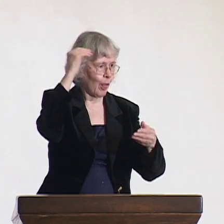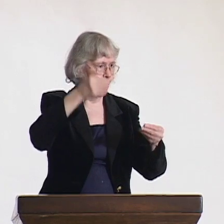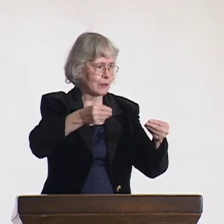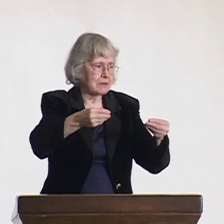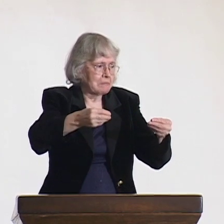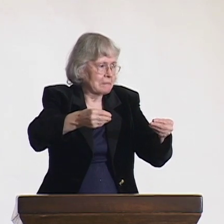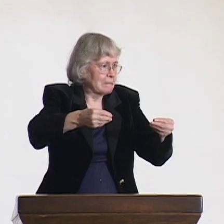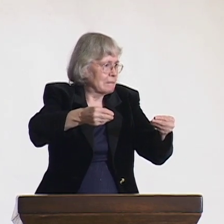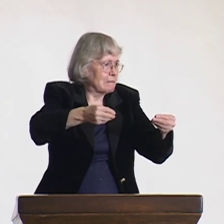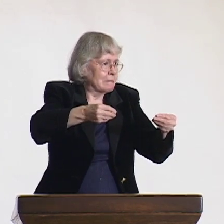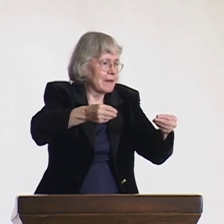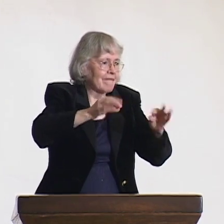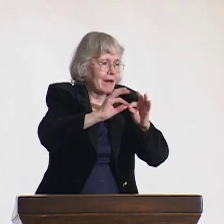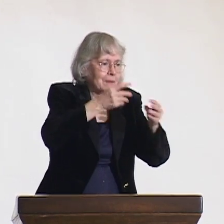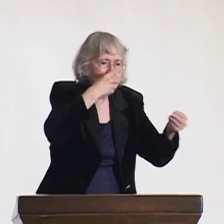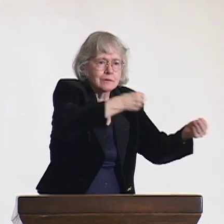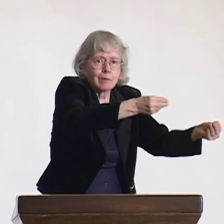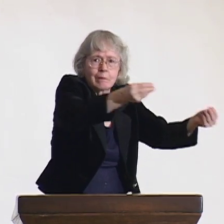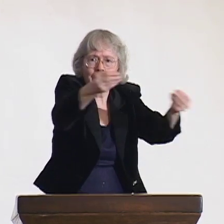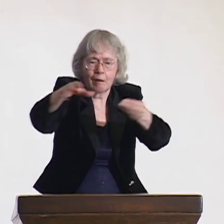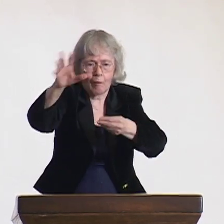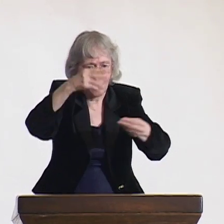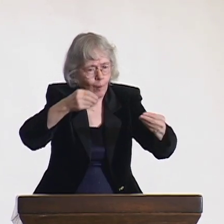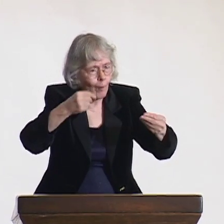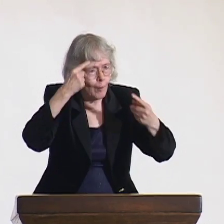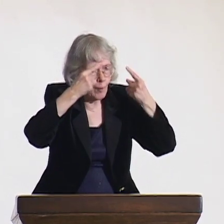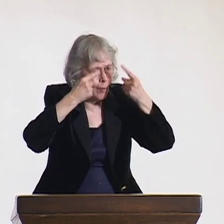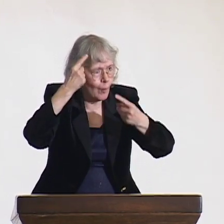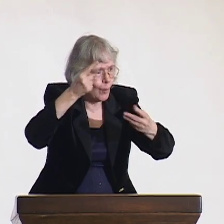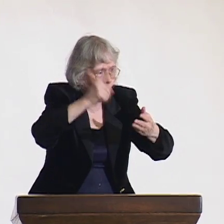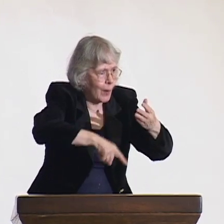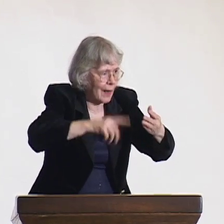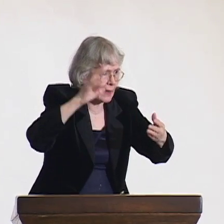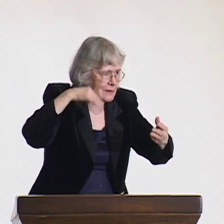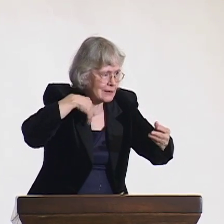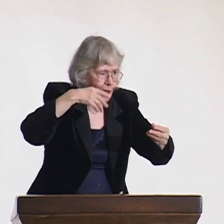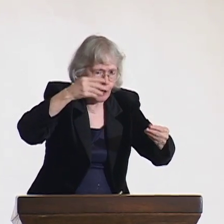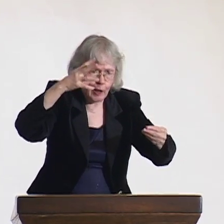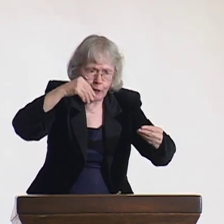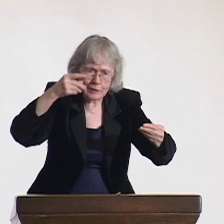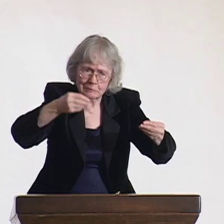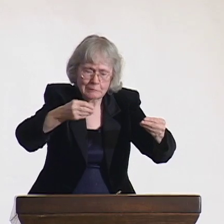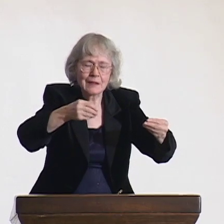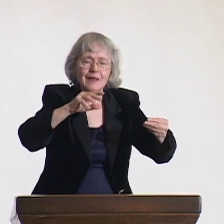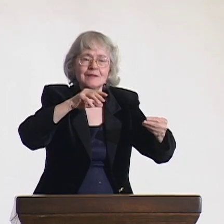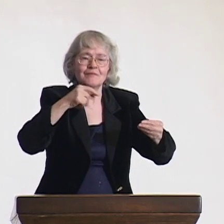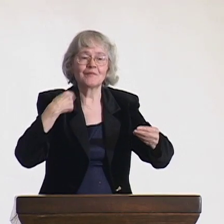They didn't understand what was going on in school. So the family sat me down at home.